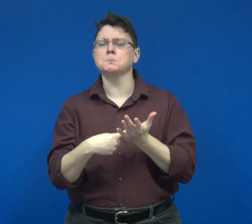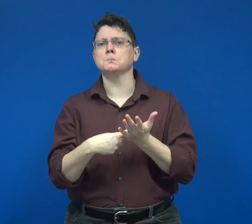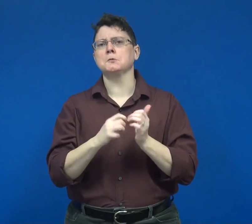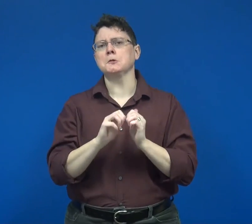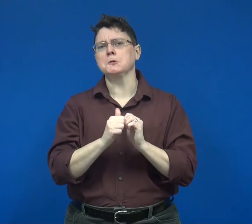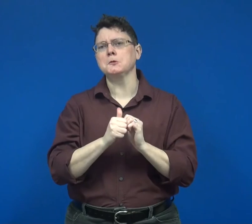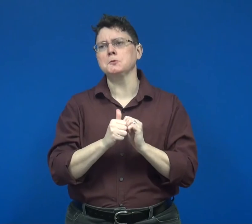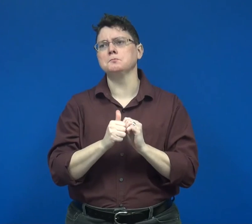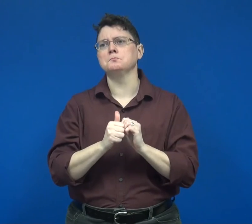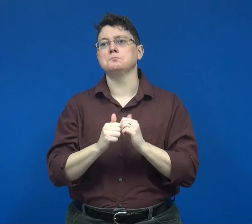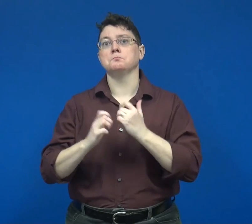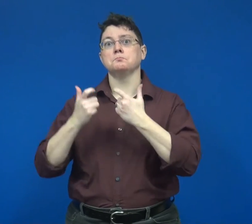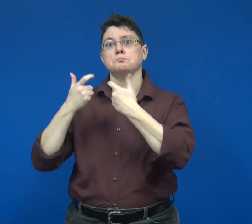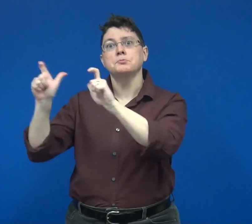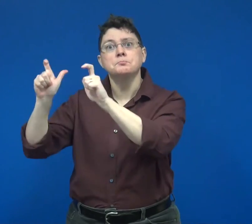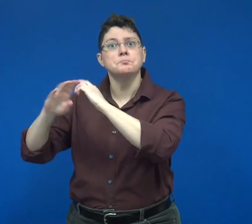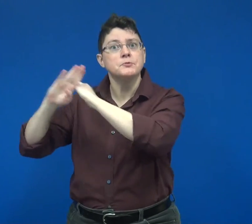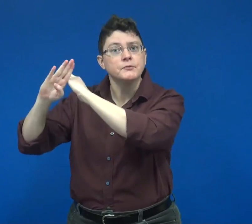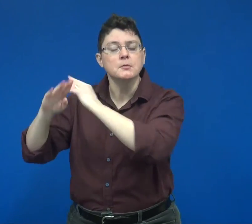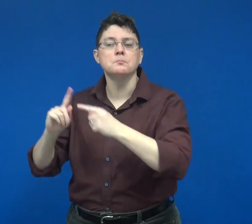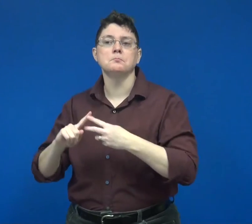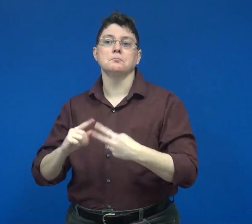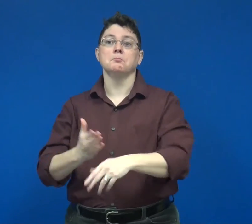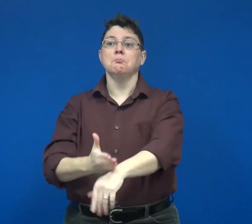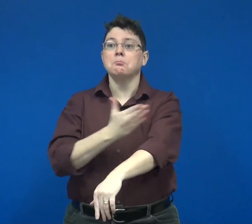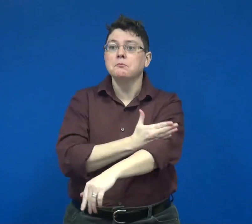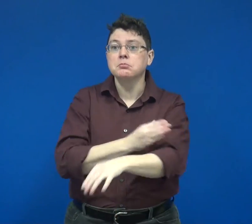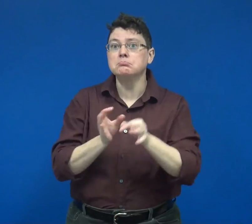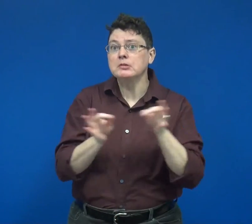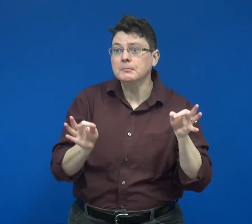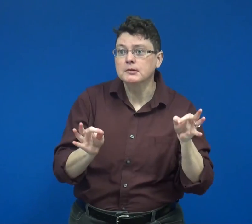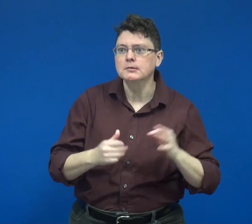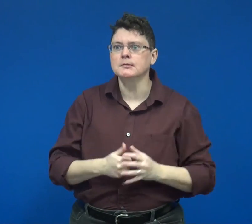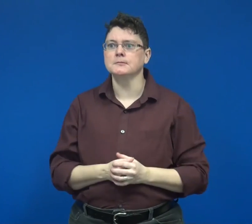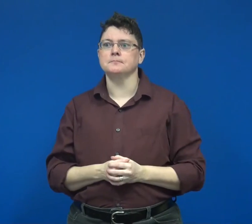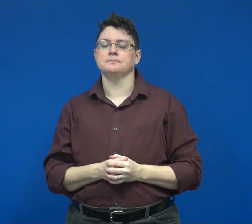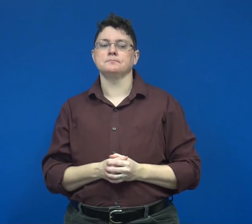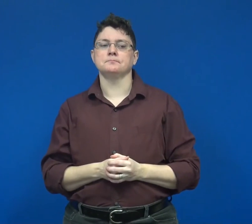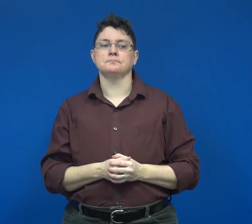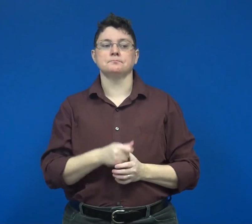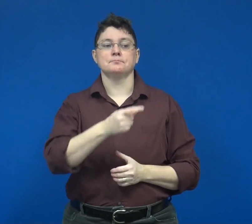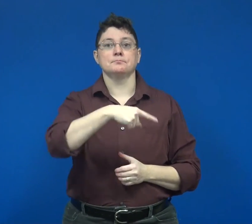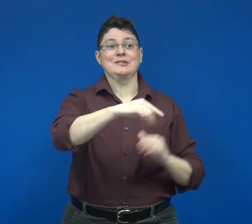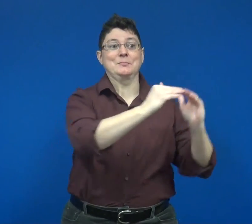and develop ideas for what could have been done to prevent or improve those statements.